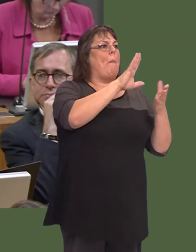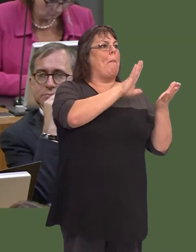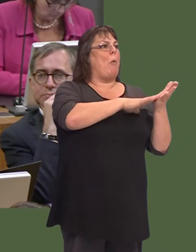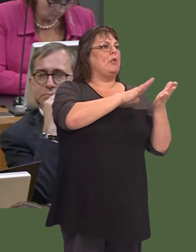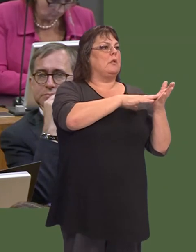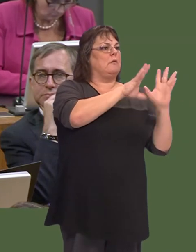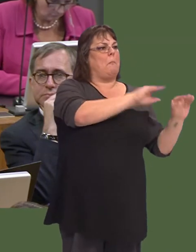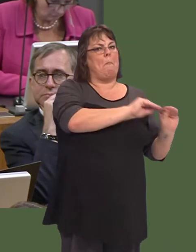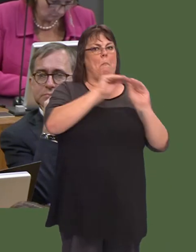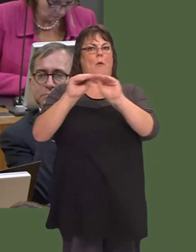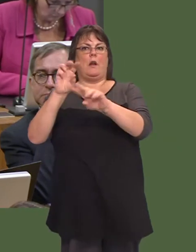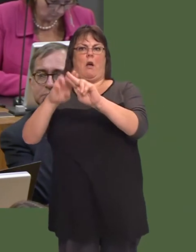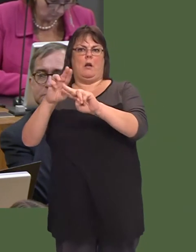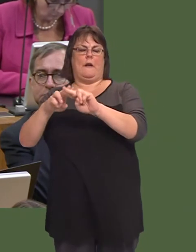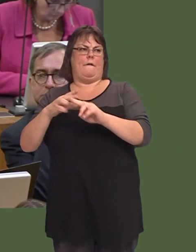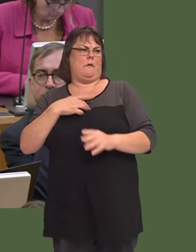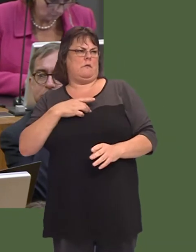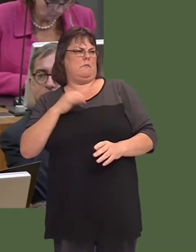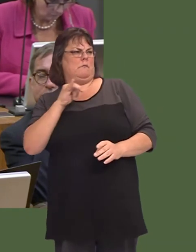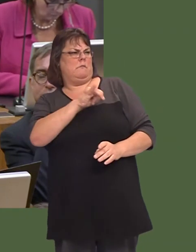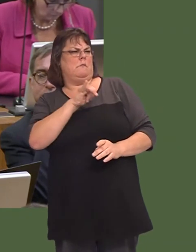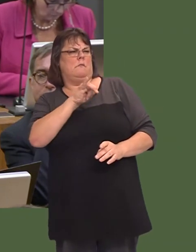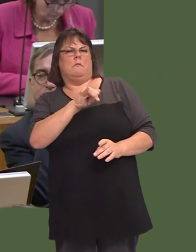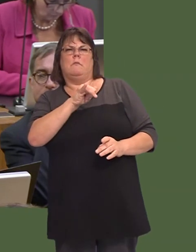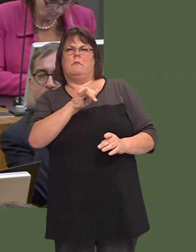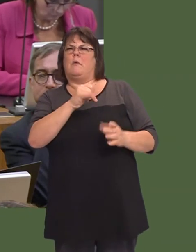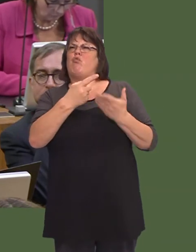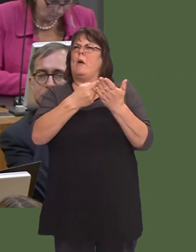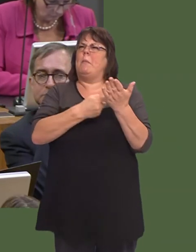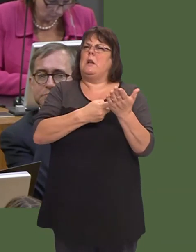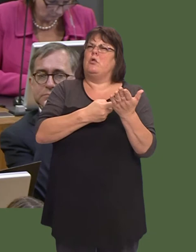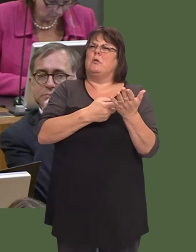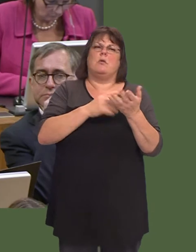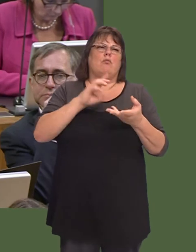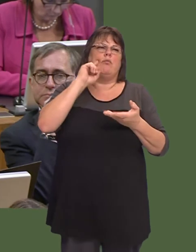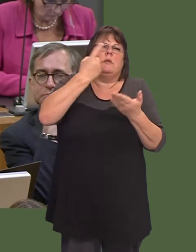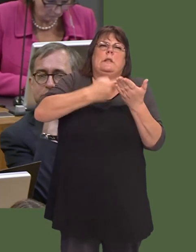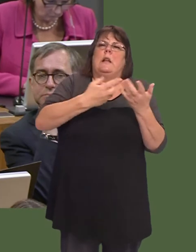Morriston to Cardiff and that, for me, raises questions about quite how these recommendations are being made in the first place.